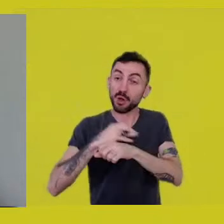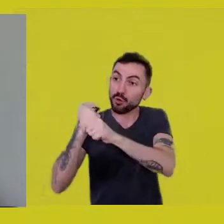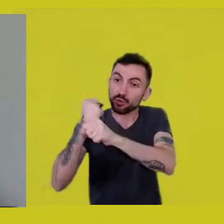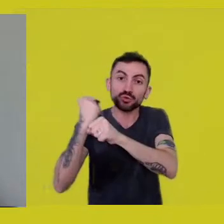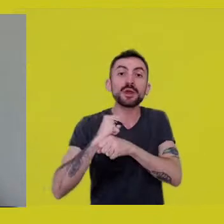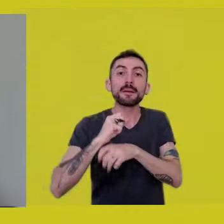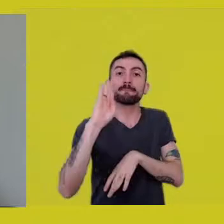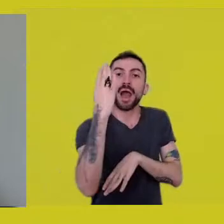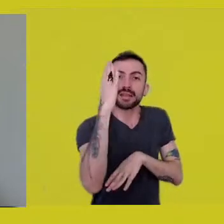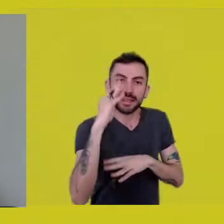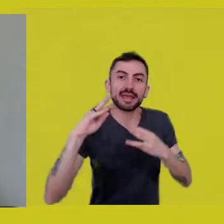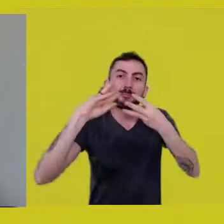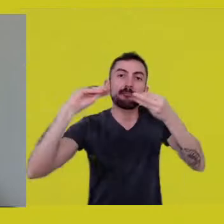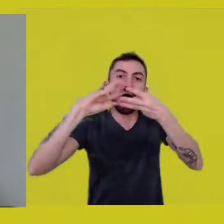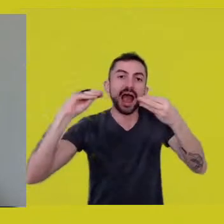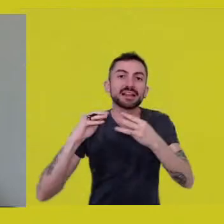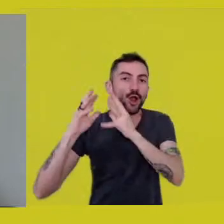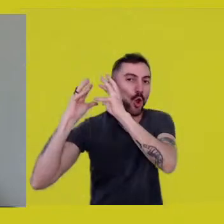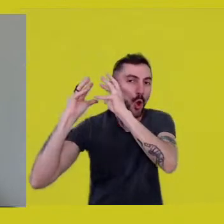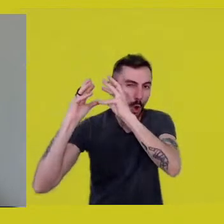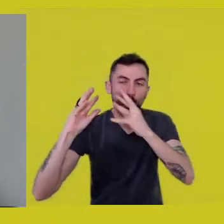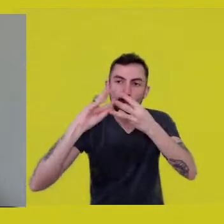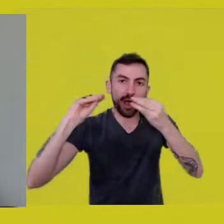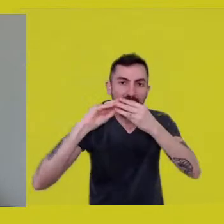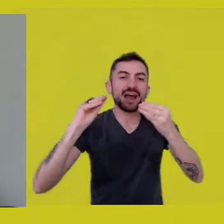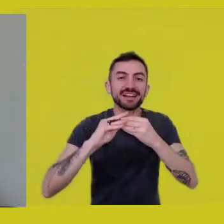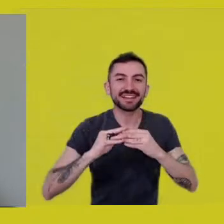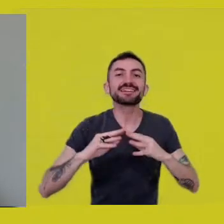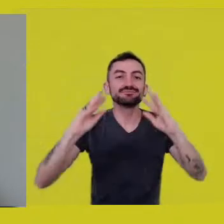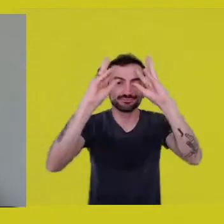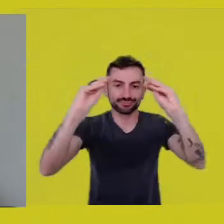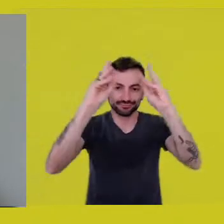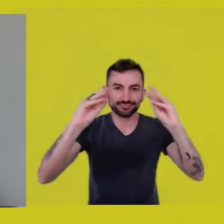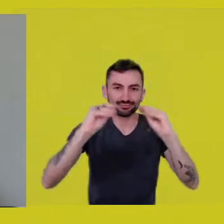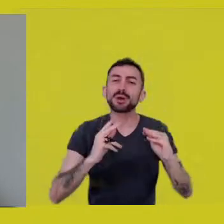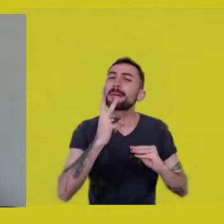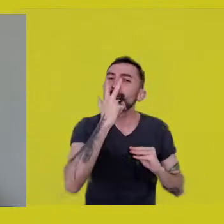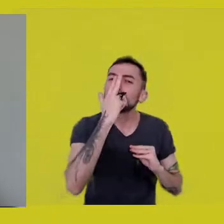like huts in a village, ocas,